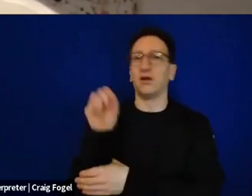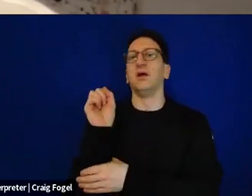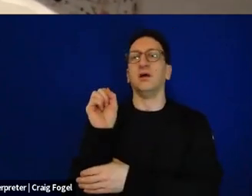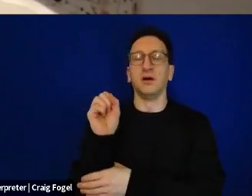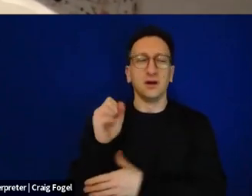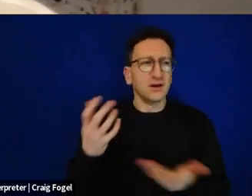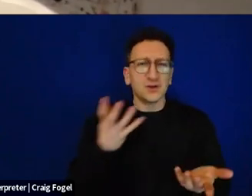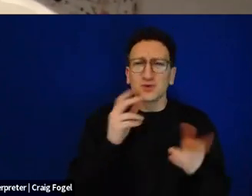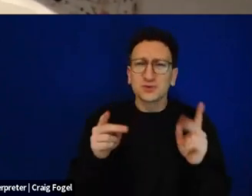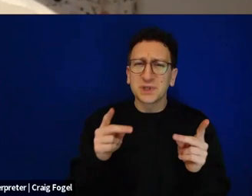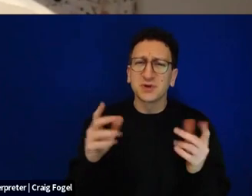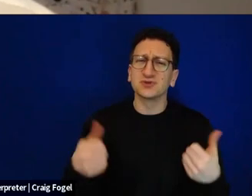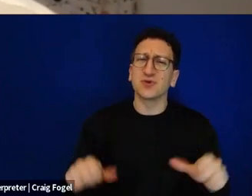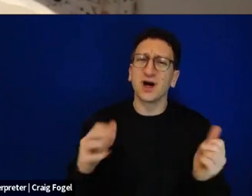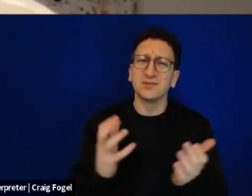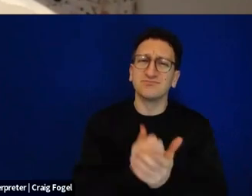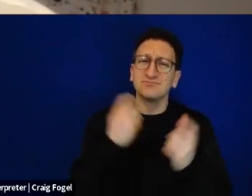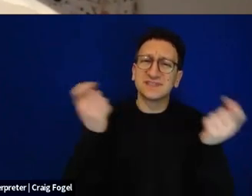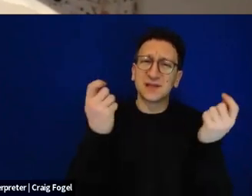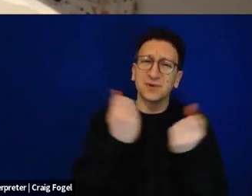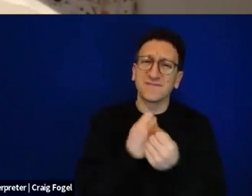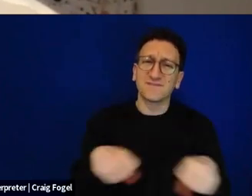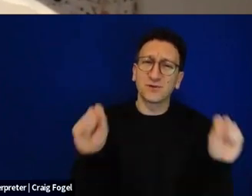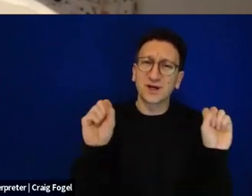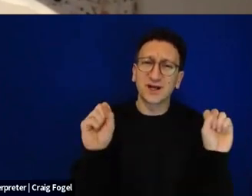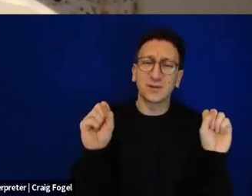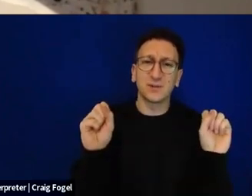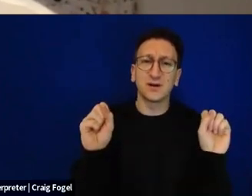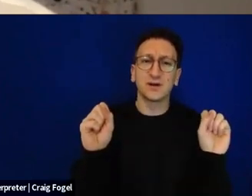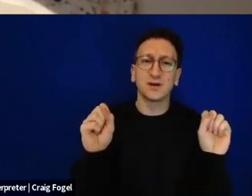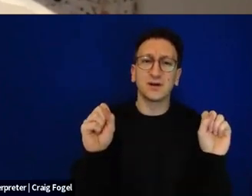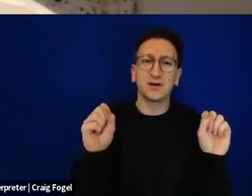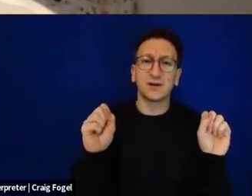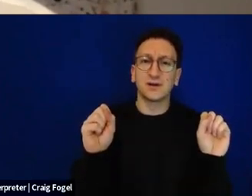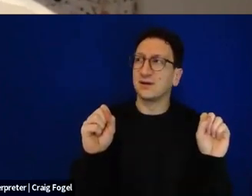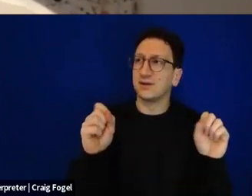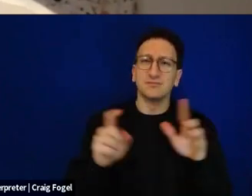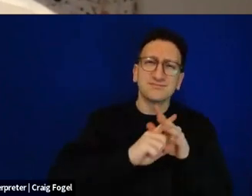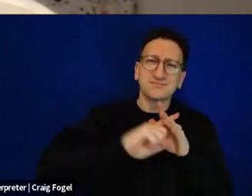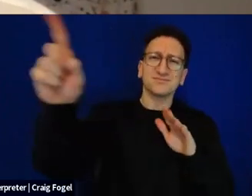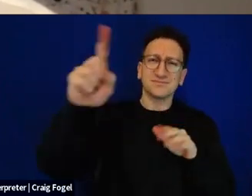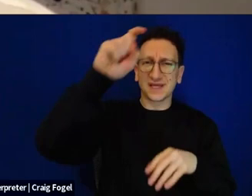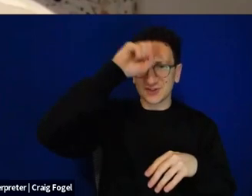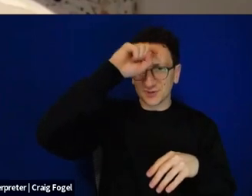tell a story that in every generation we are able to leave Egypt and have our own Exodus,